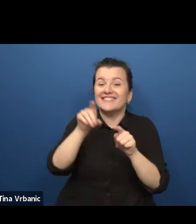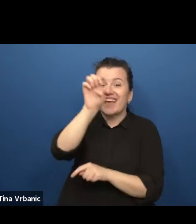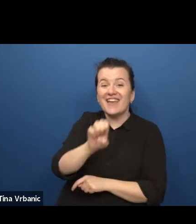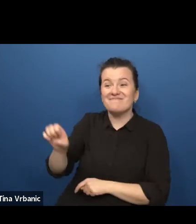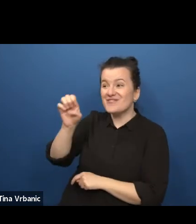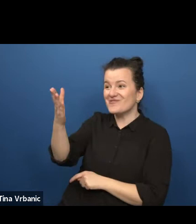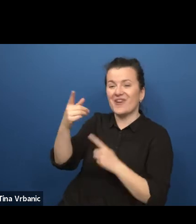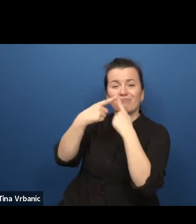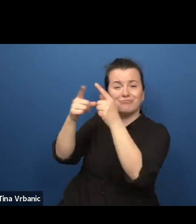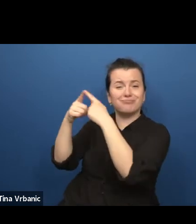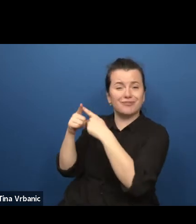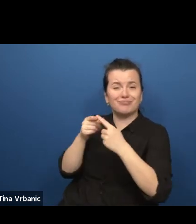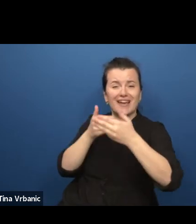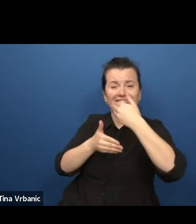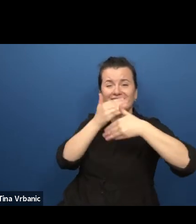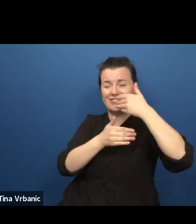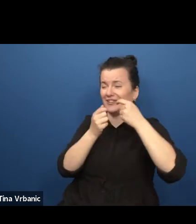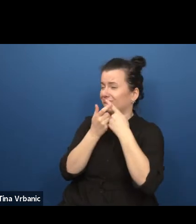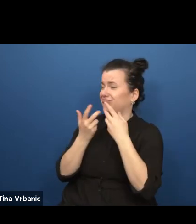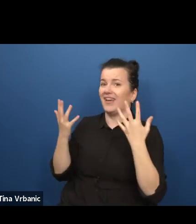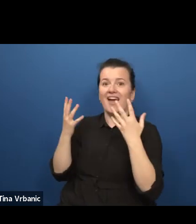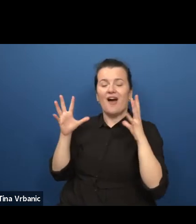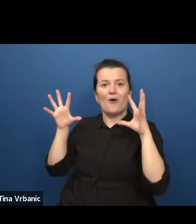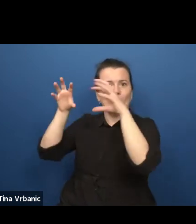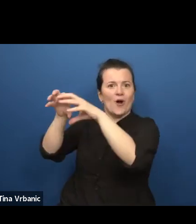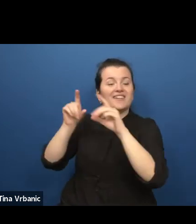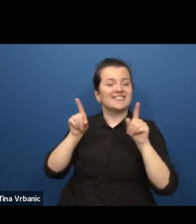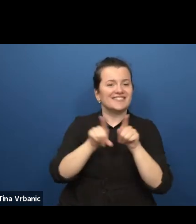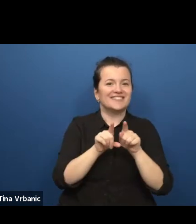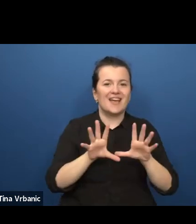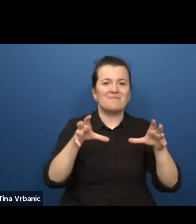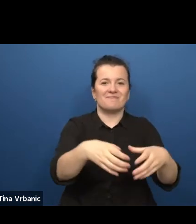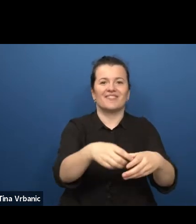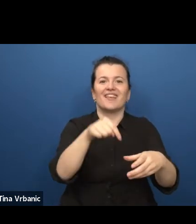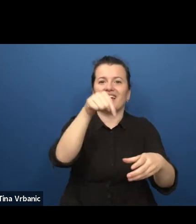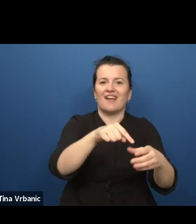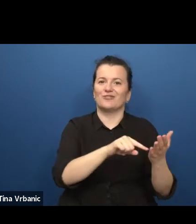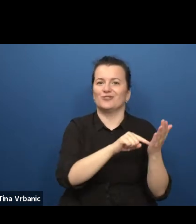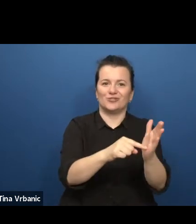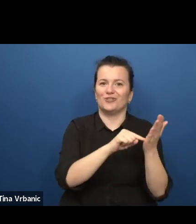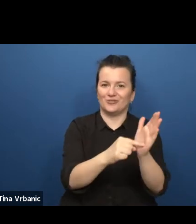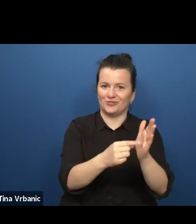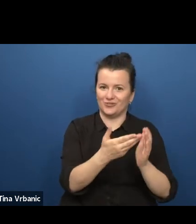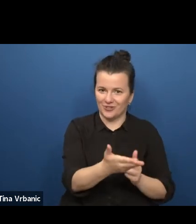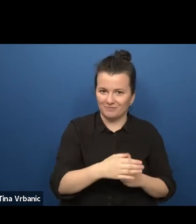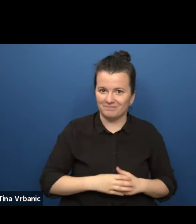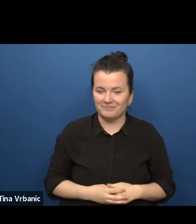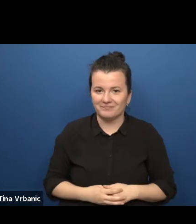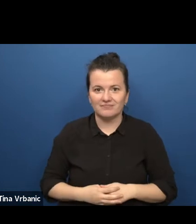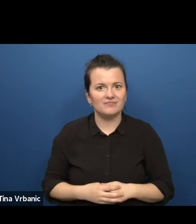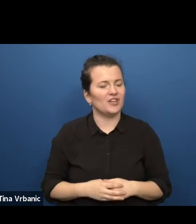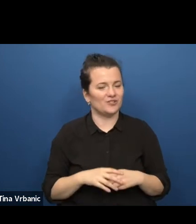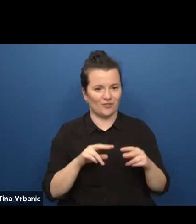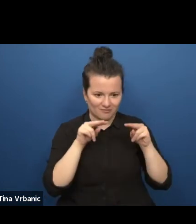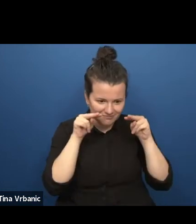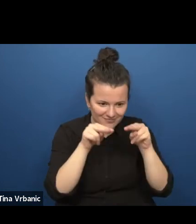that aids to have this diverse audience in direct focus, it makes you aware of the dominant perspective